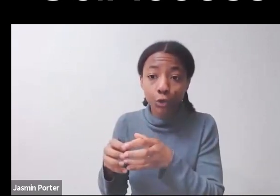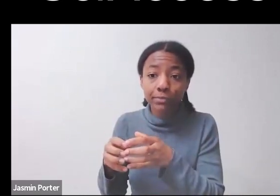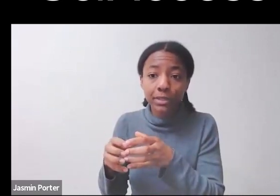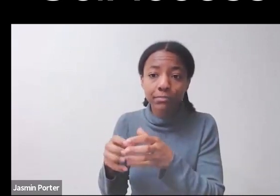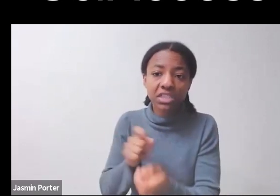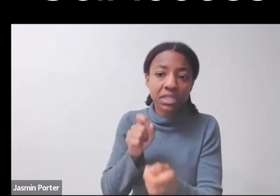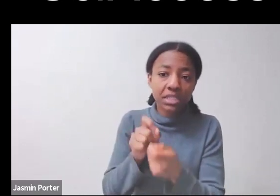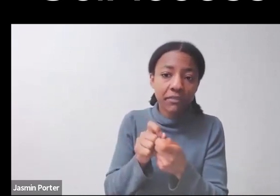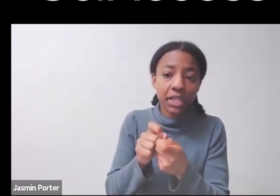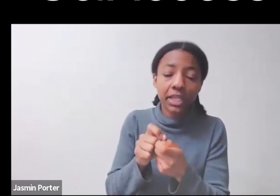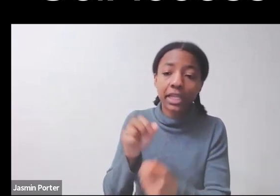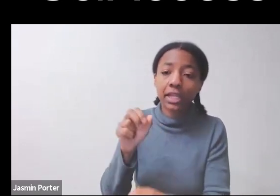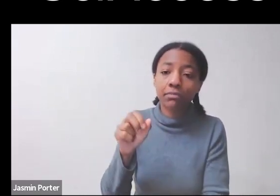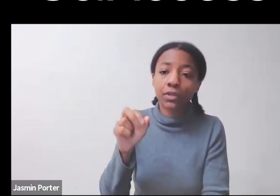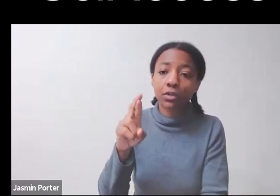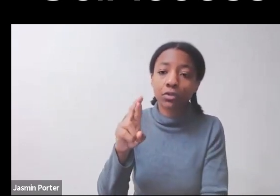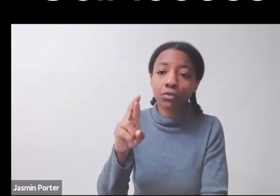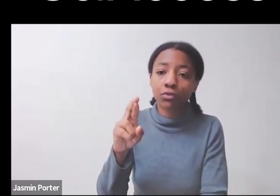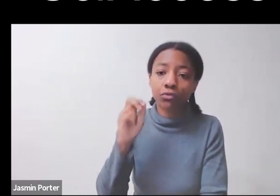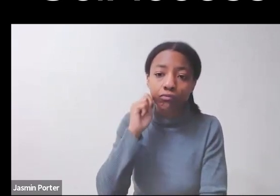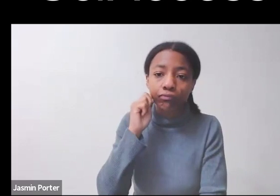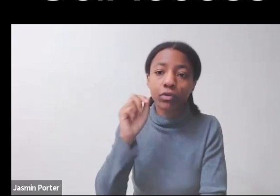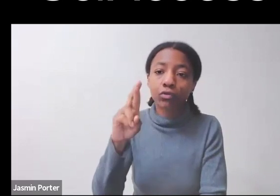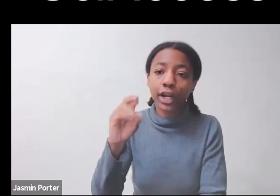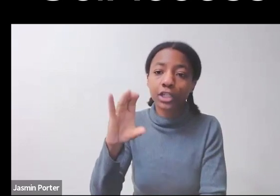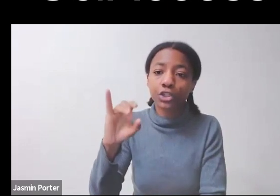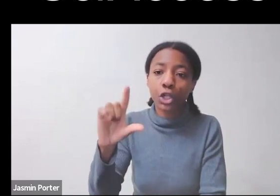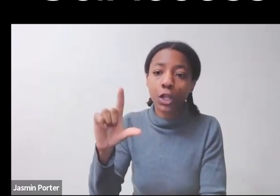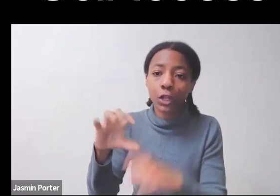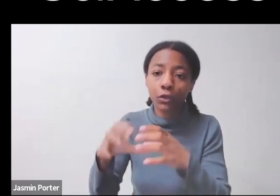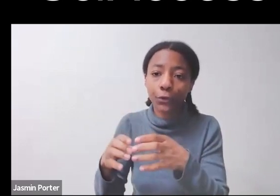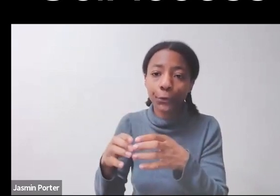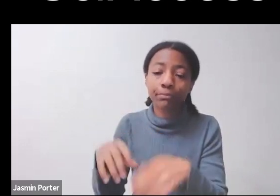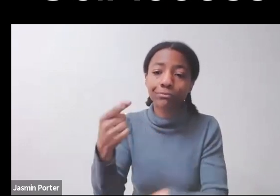major pushes in STEM. There's still very little movement around disability,